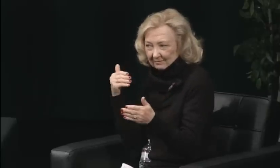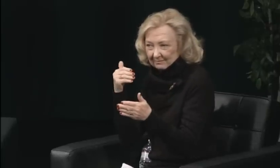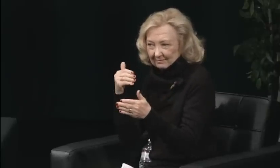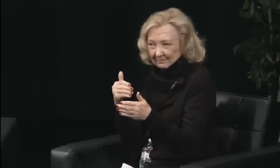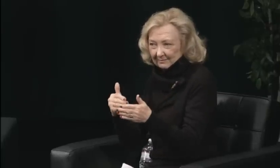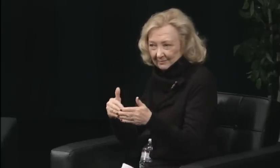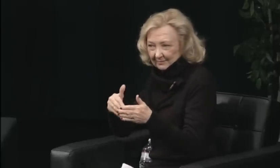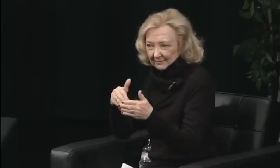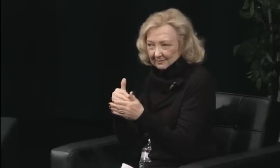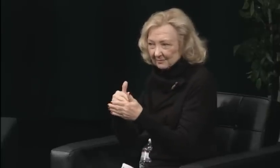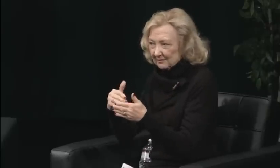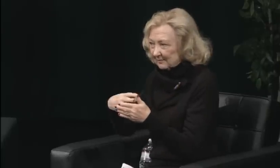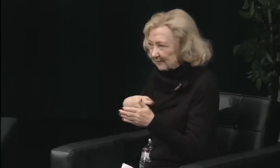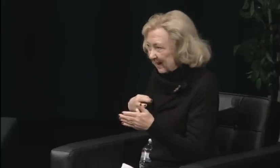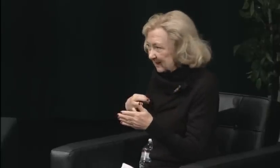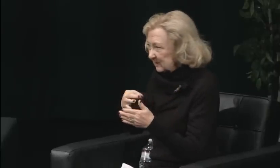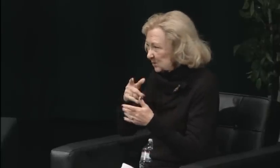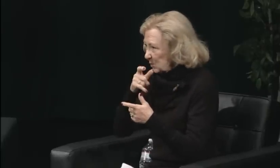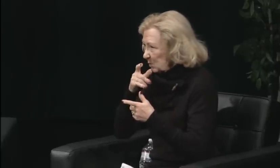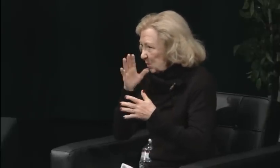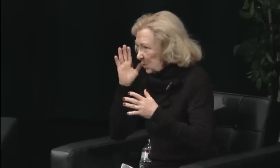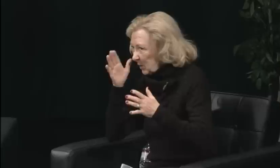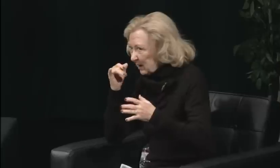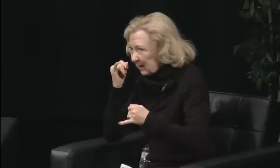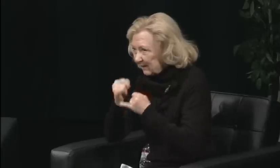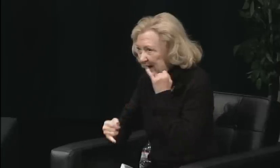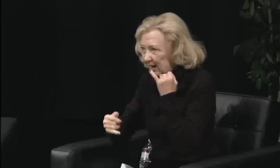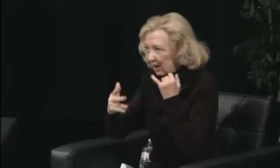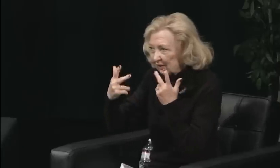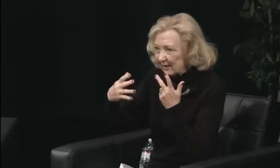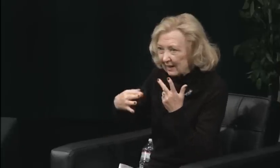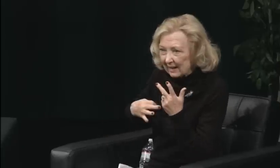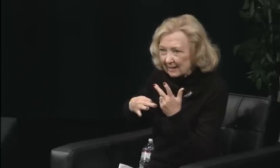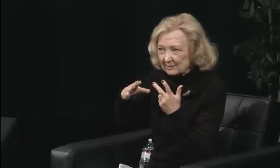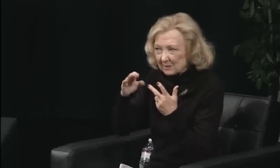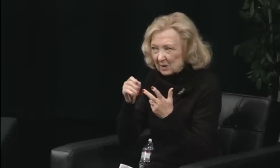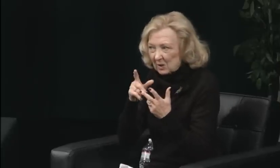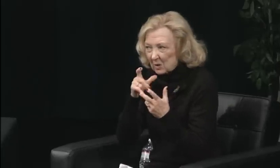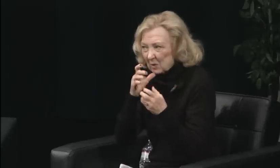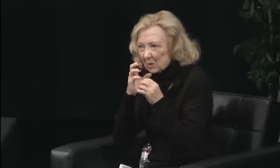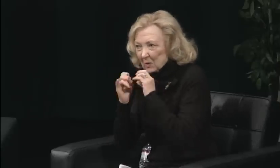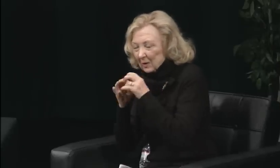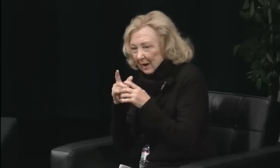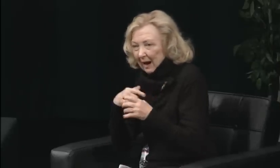There were three men and one woman.